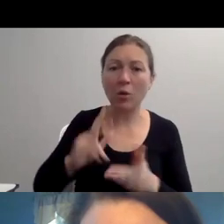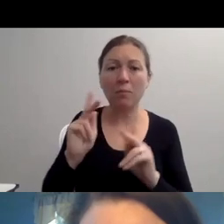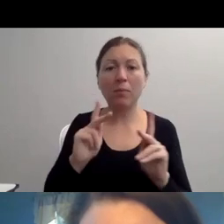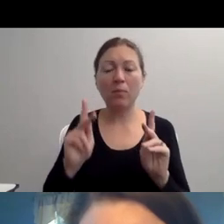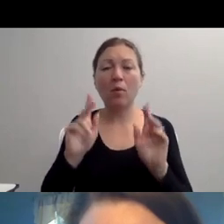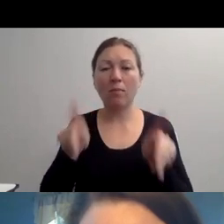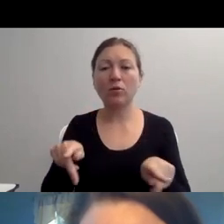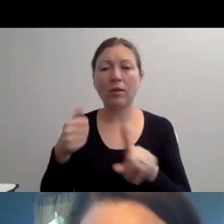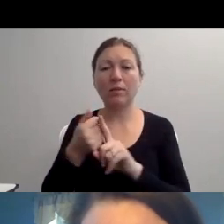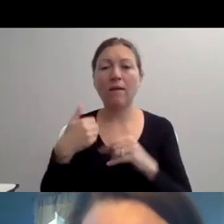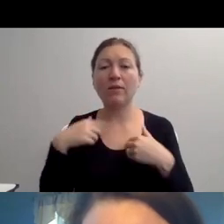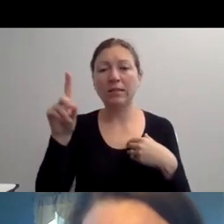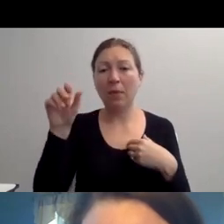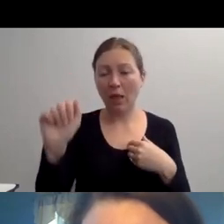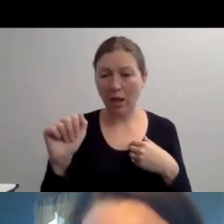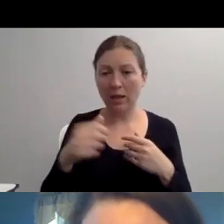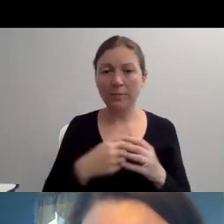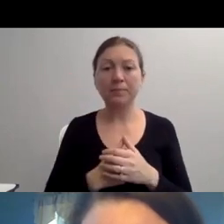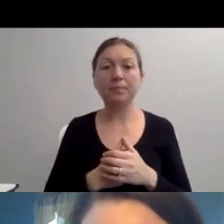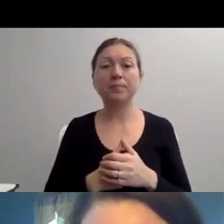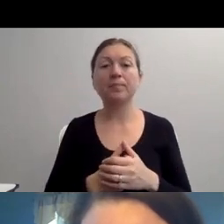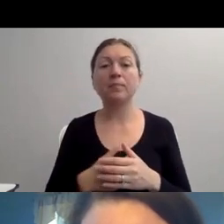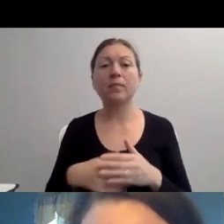WITH JAELYNN LEE.